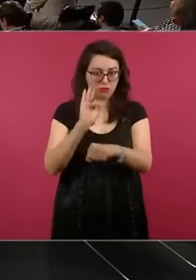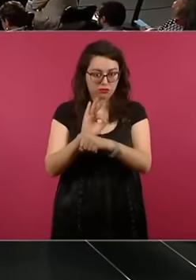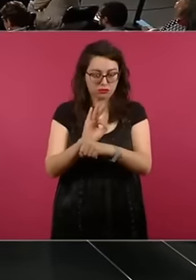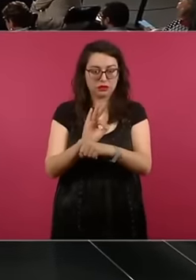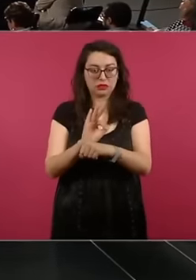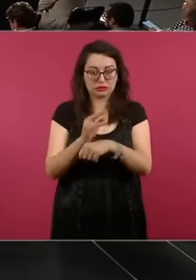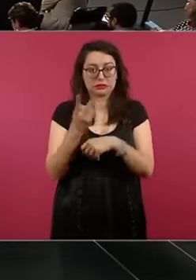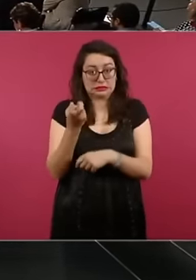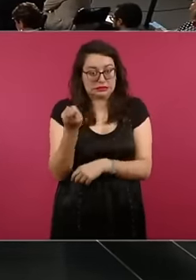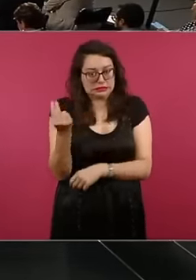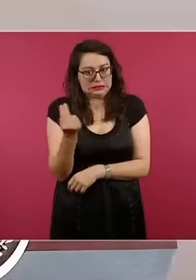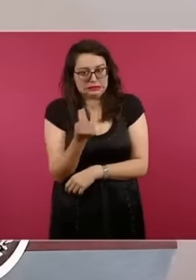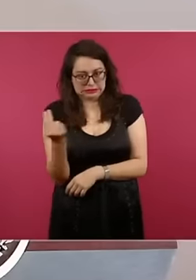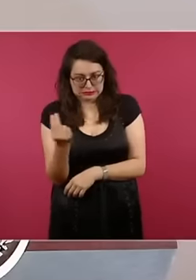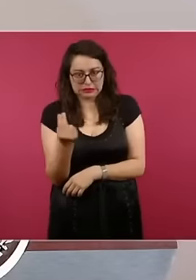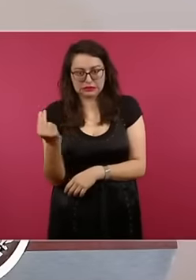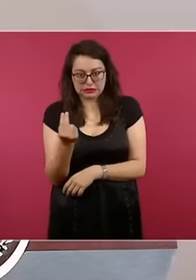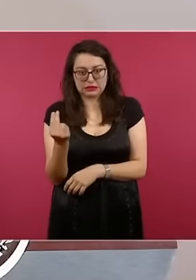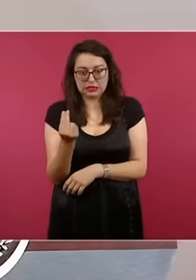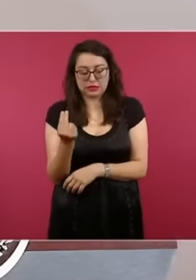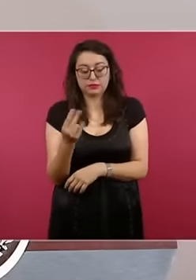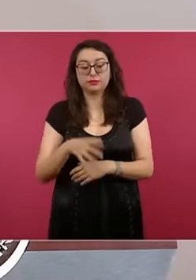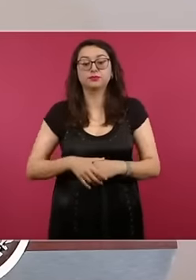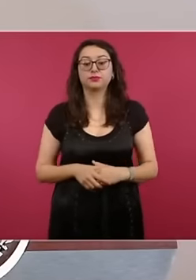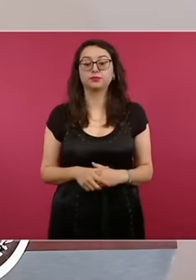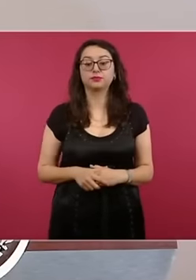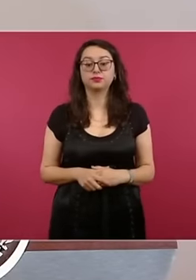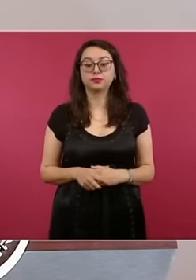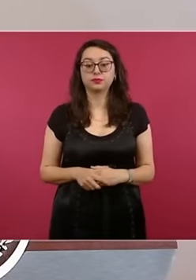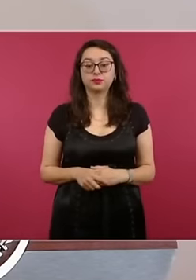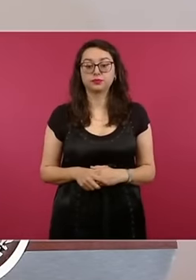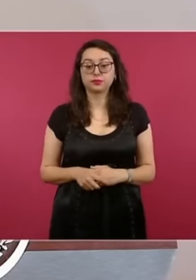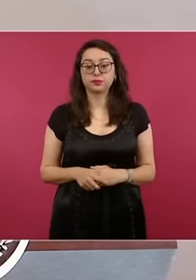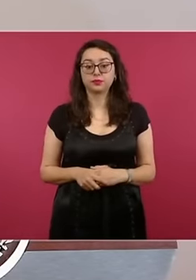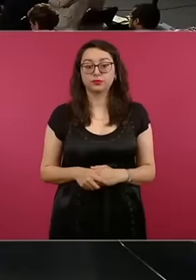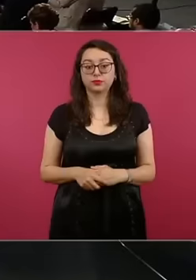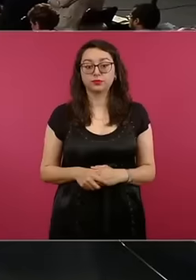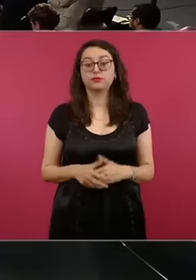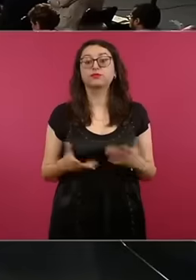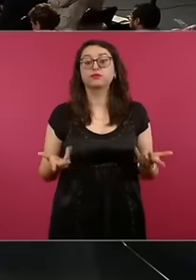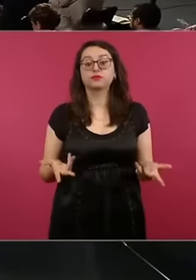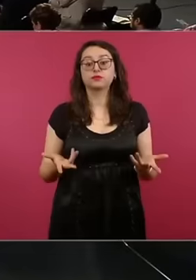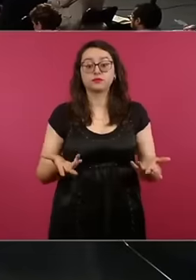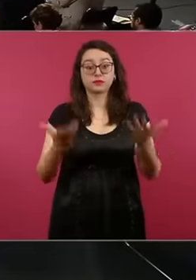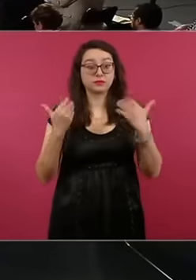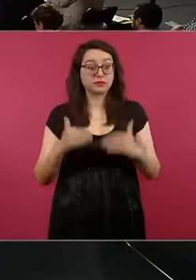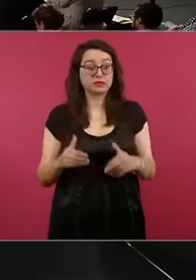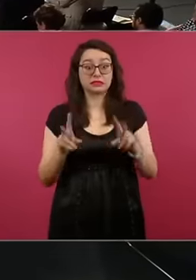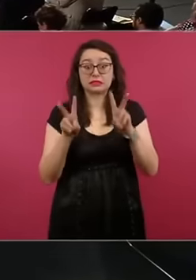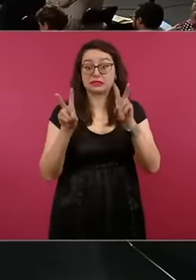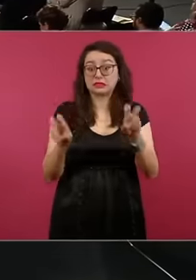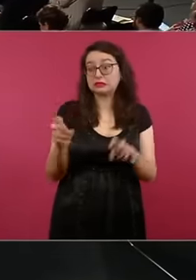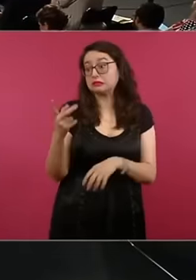filters in a home telescope regarding this impact I do not know this doctor if you